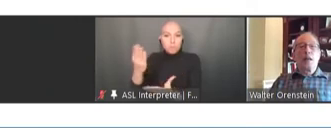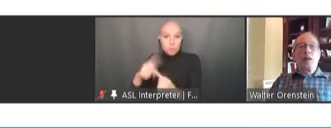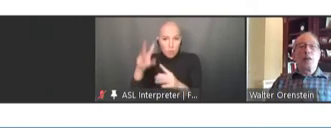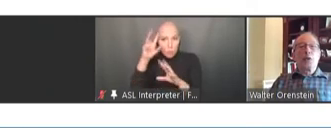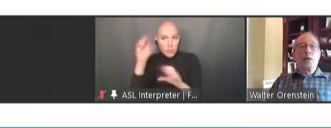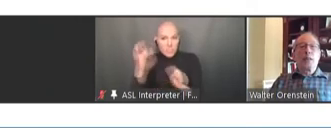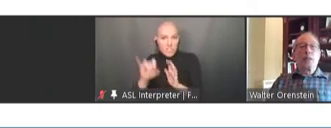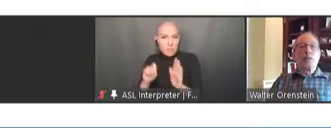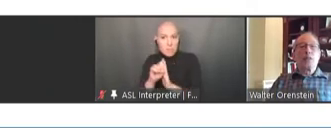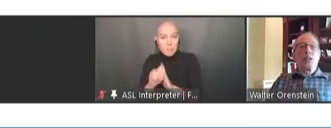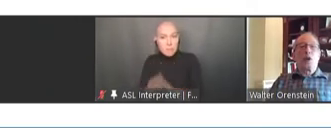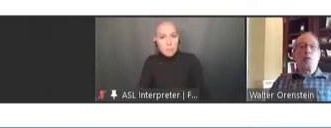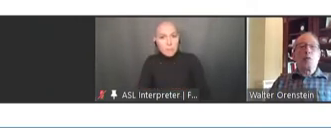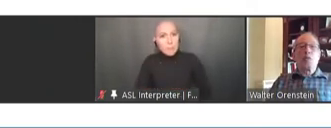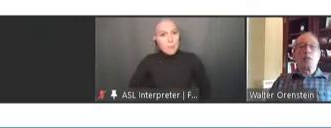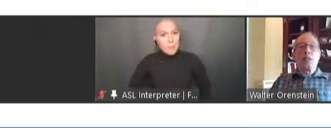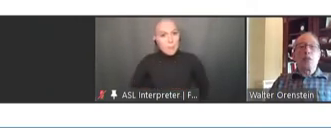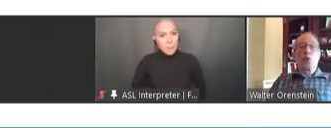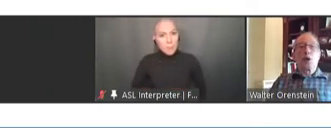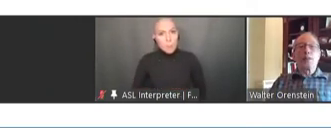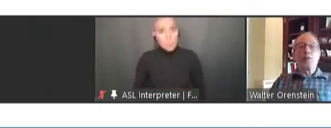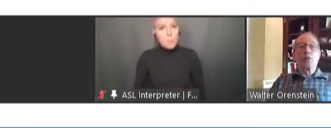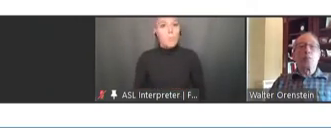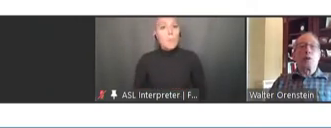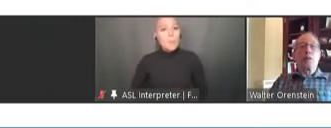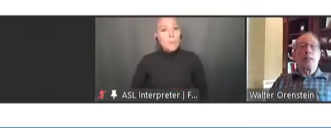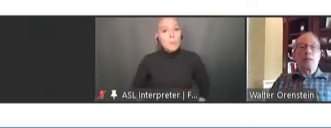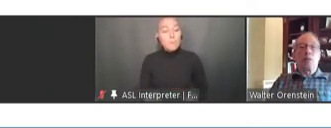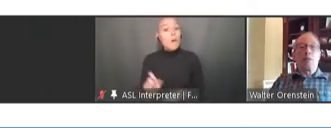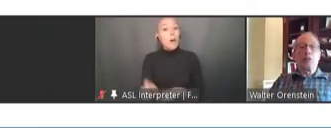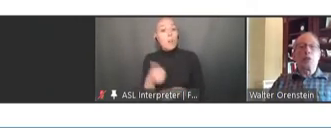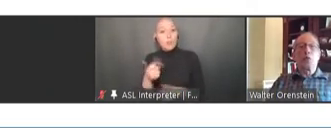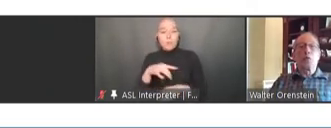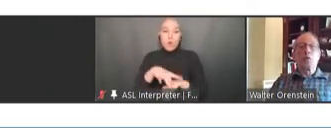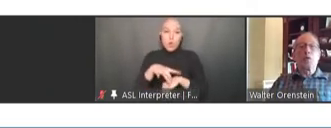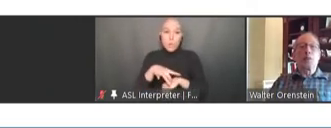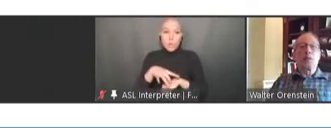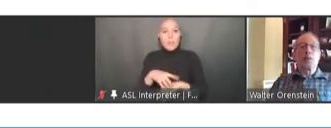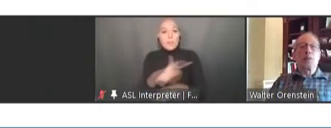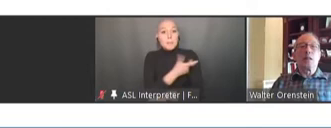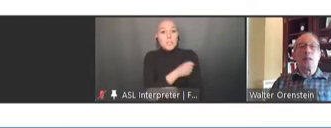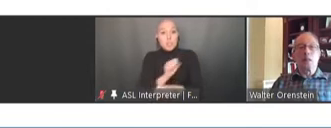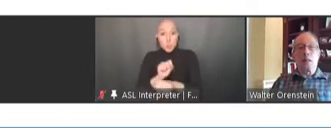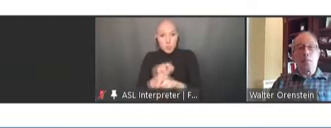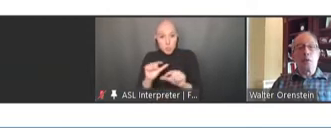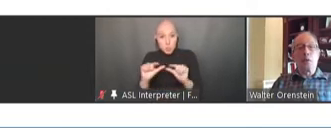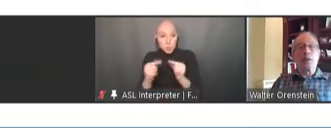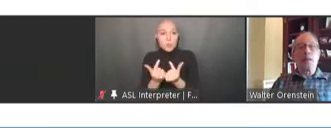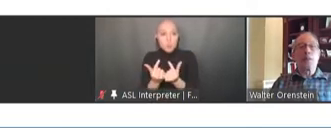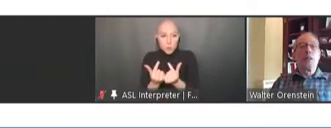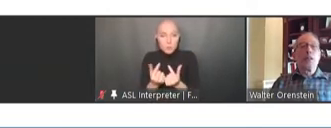Another is Global Immunization Working Group. Dr. Cravioto will be spending a lot more on that.